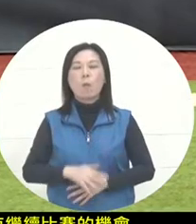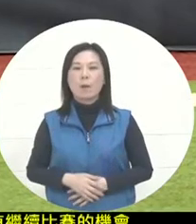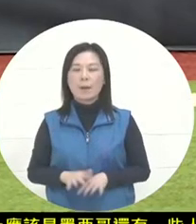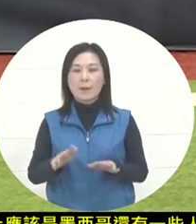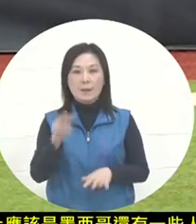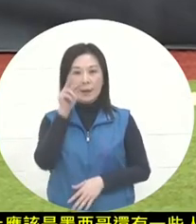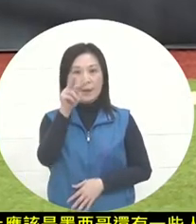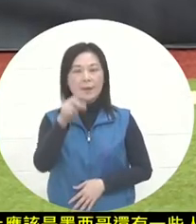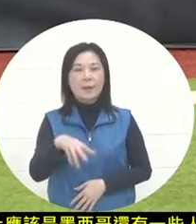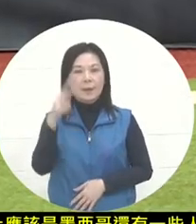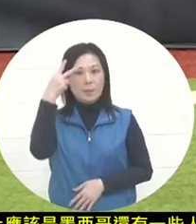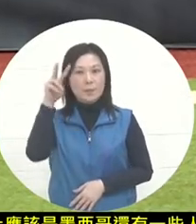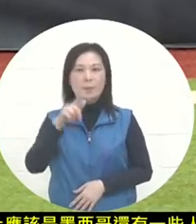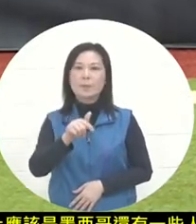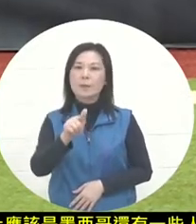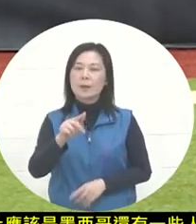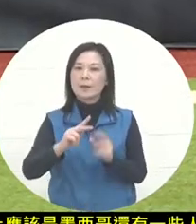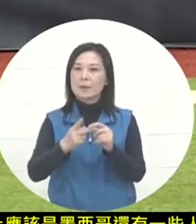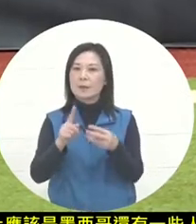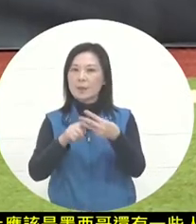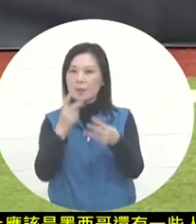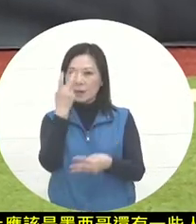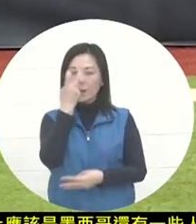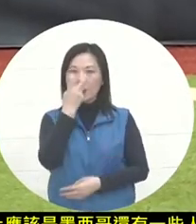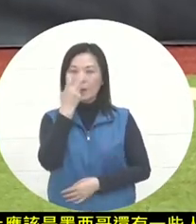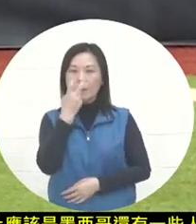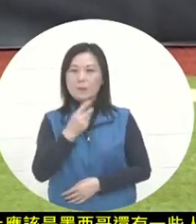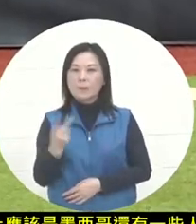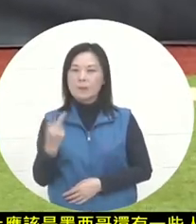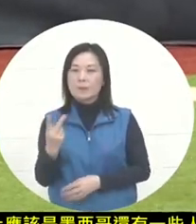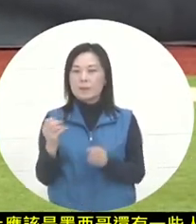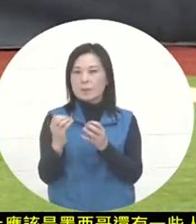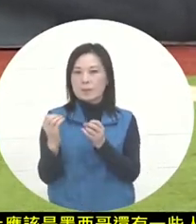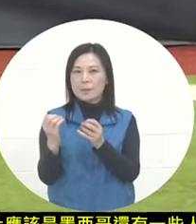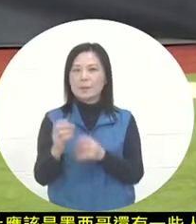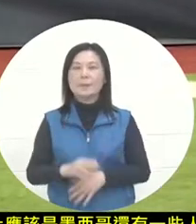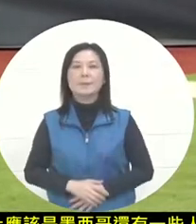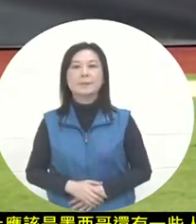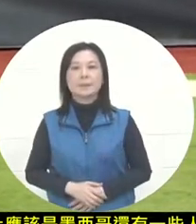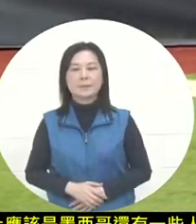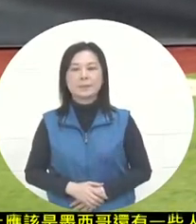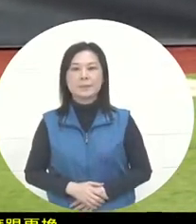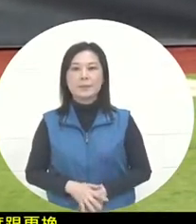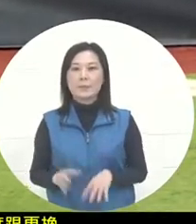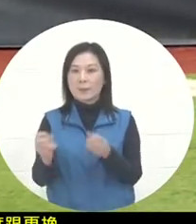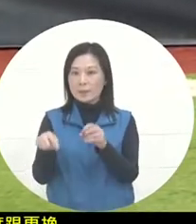that the Mexican coach and the chief referee are confirming. Of course, this confirmation